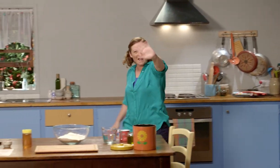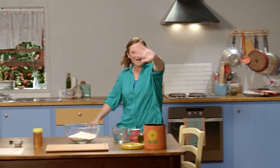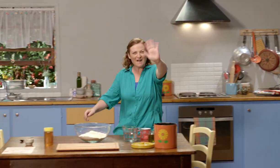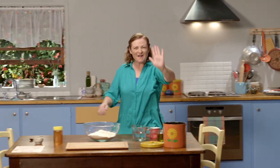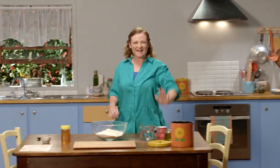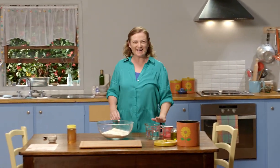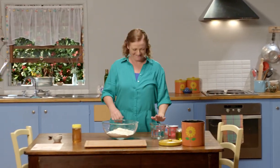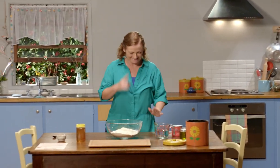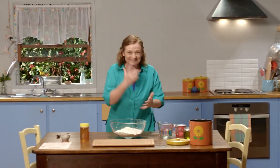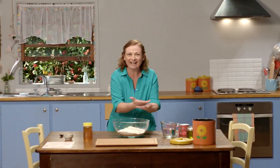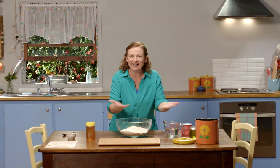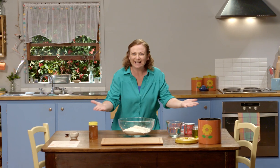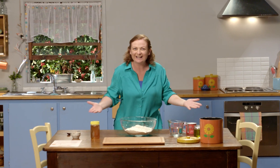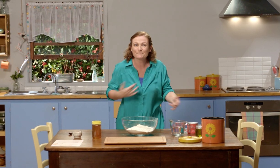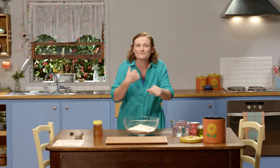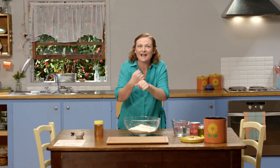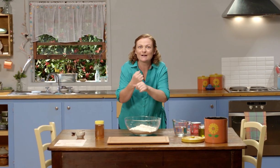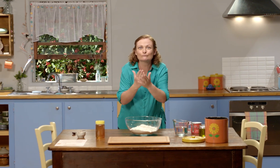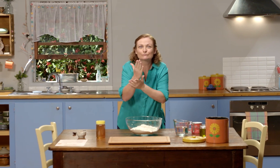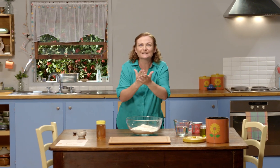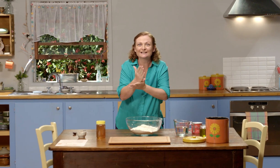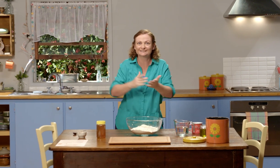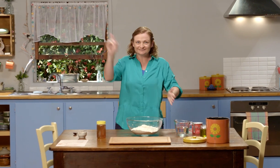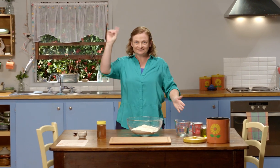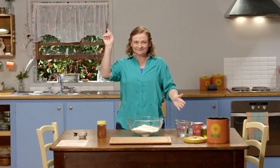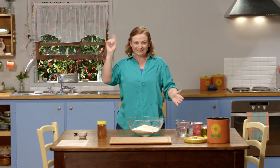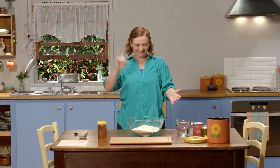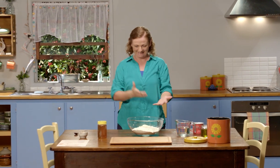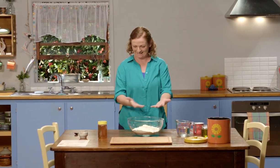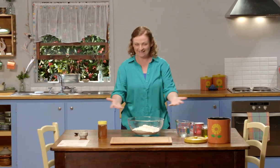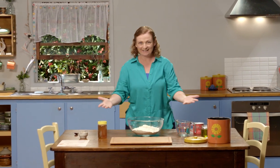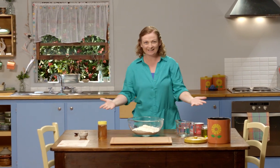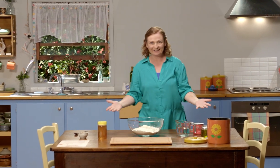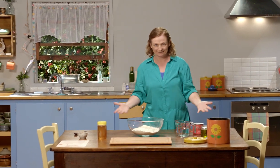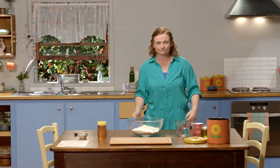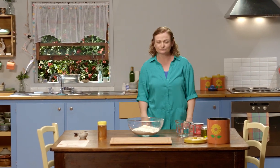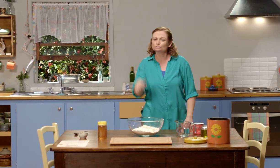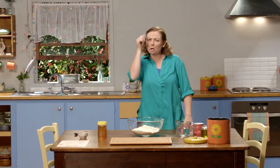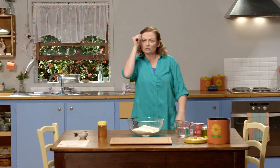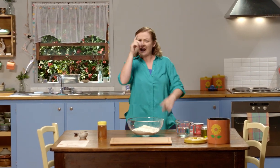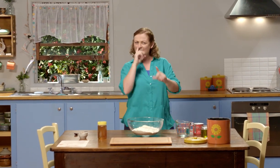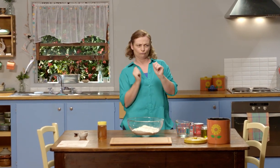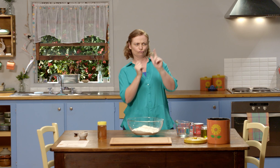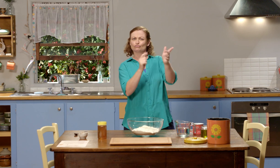Oh hello everyone. As you can see, I've got everything here I need to make some bread.